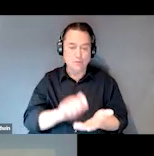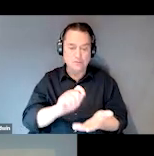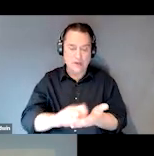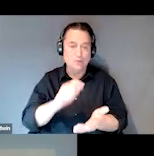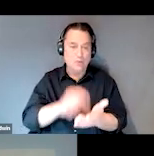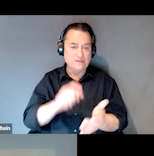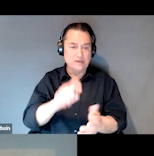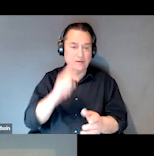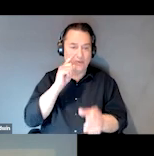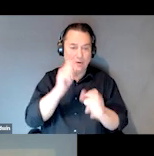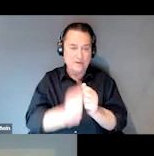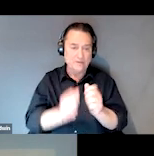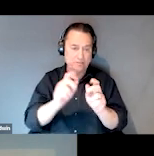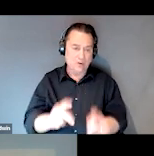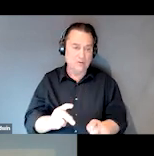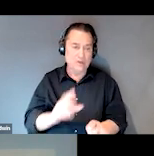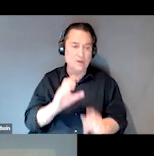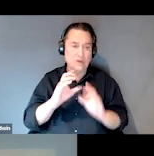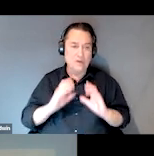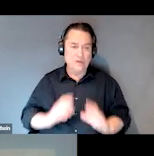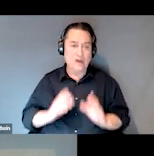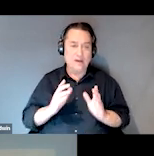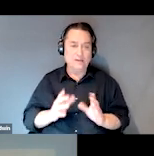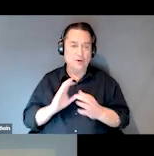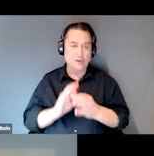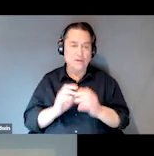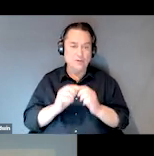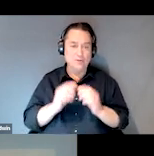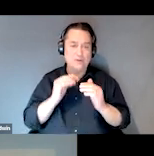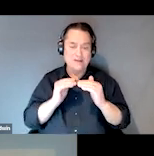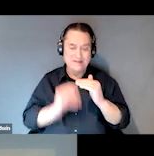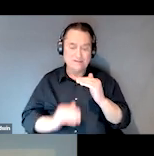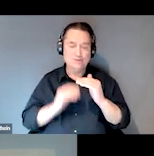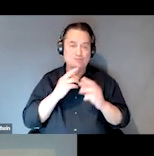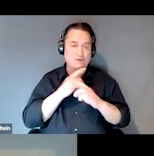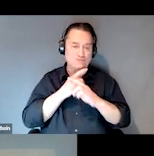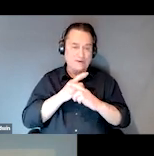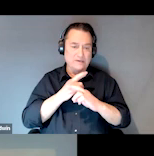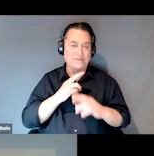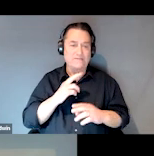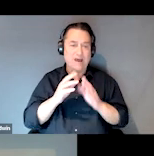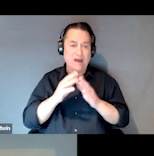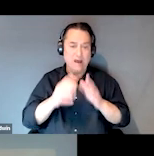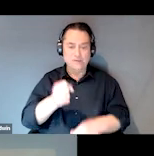Clients are linked to the least restrictive housing placements. In some cases, severe,